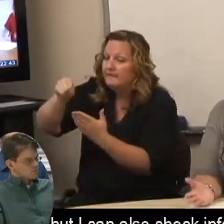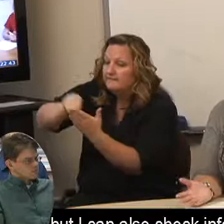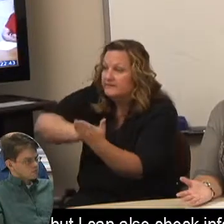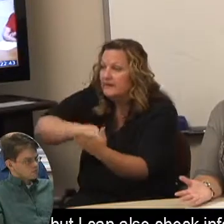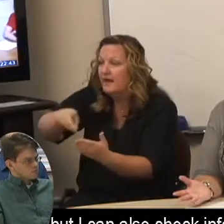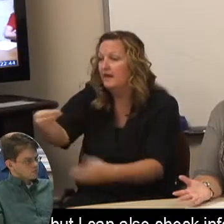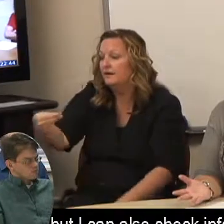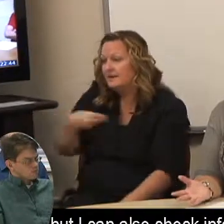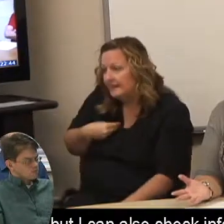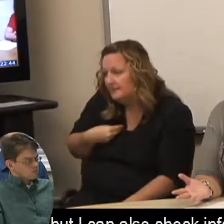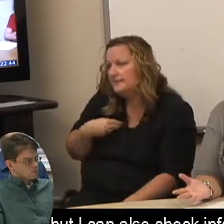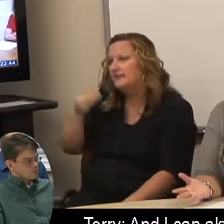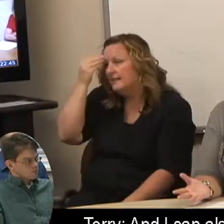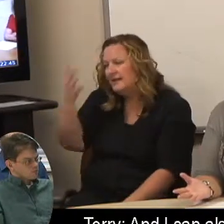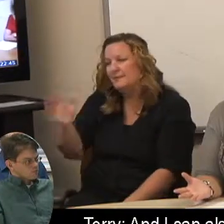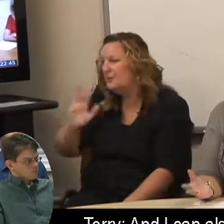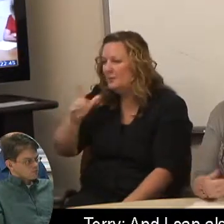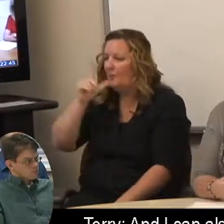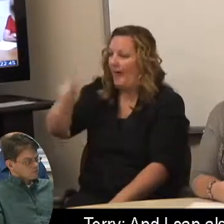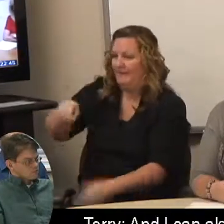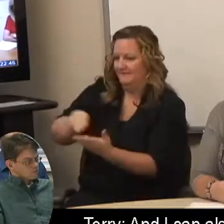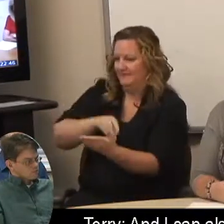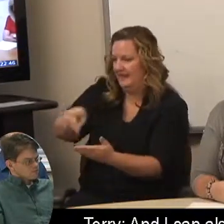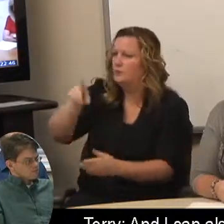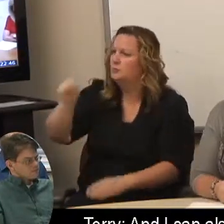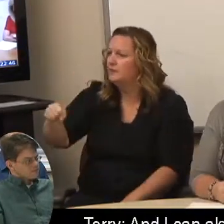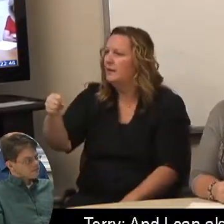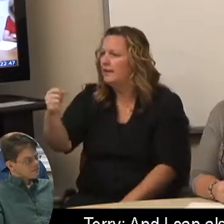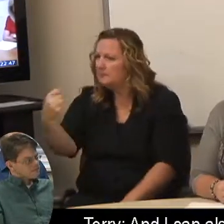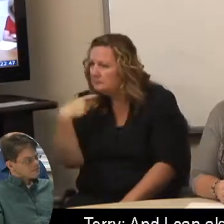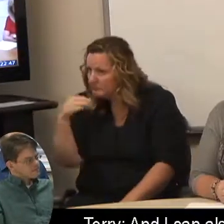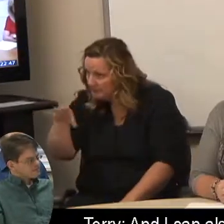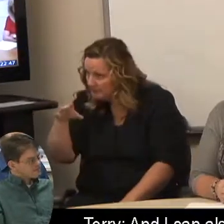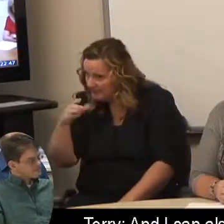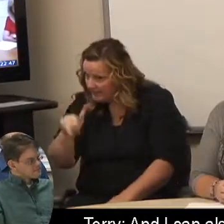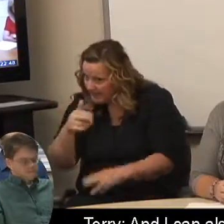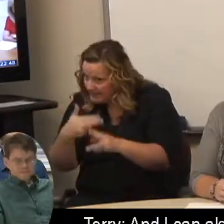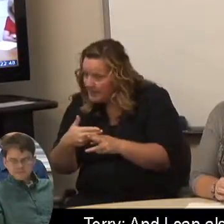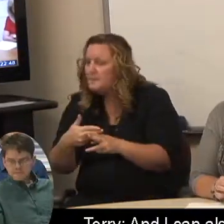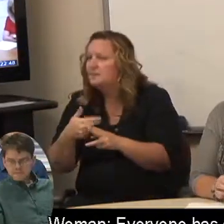but I can also check informally. Terry: And I can also..